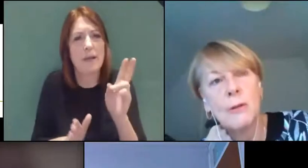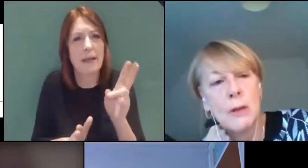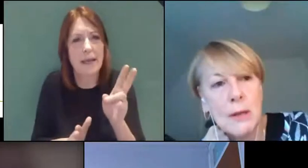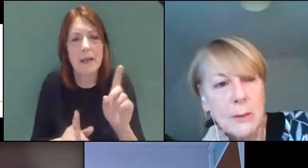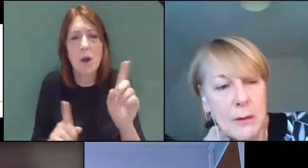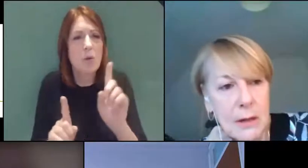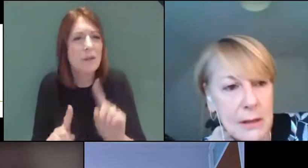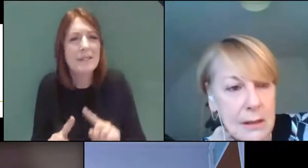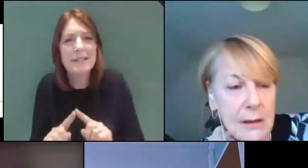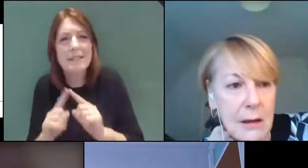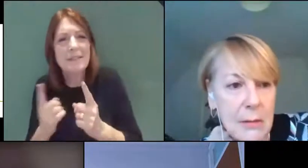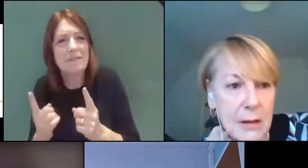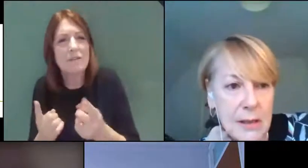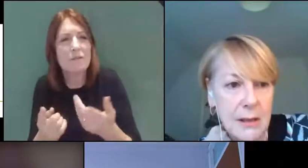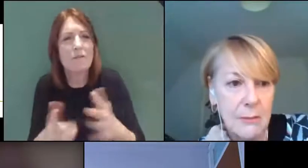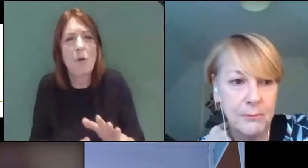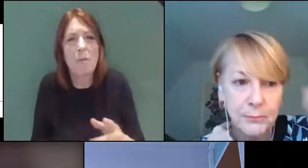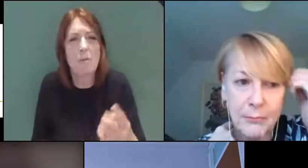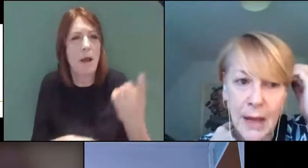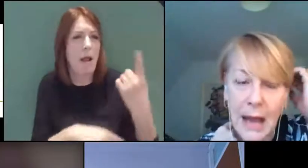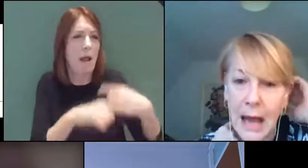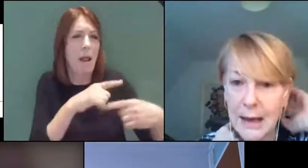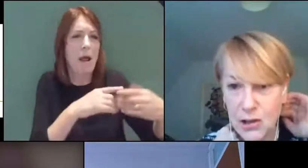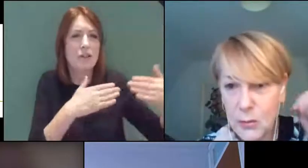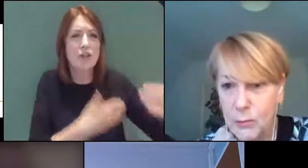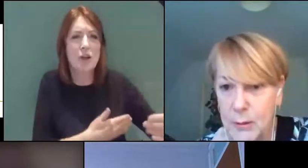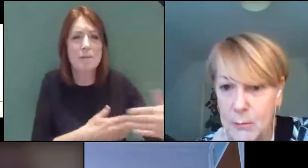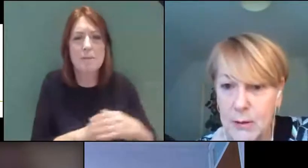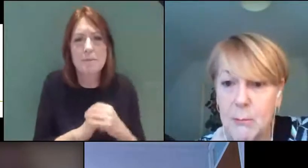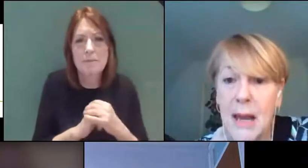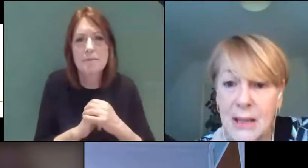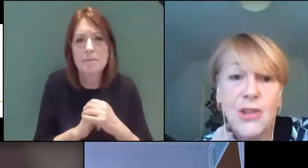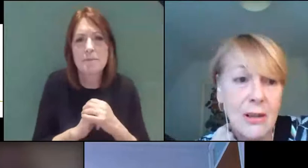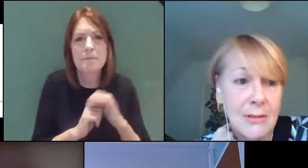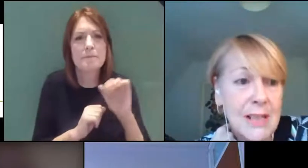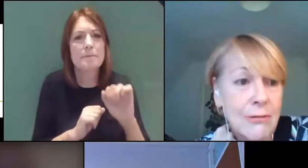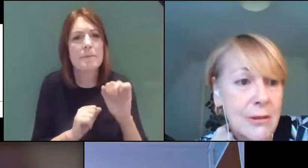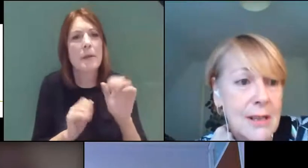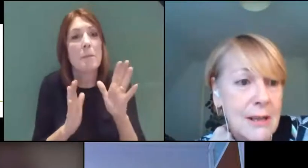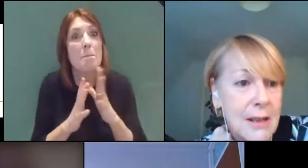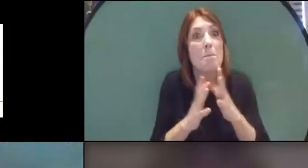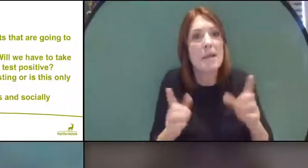from what you experienced last term?" Actually the major difference I think,